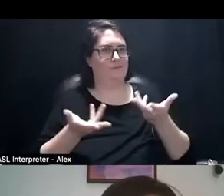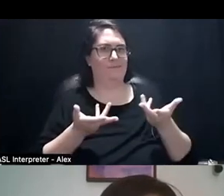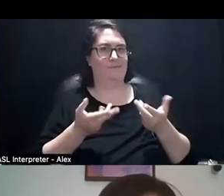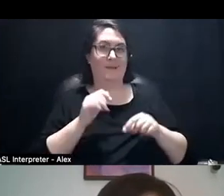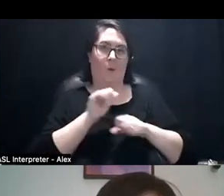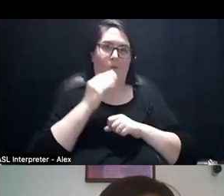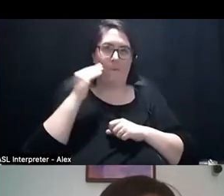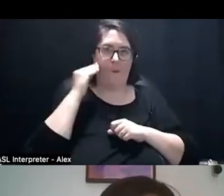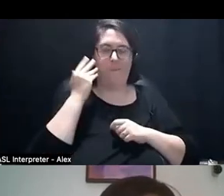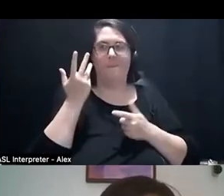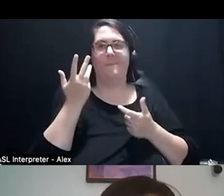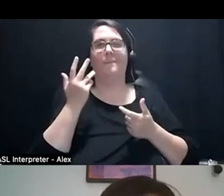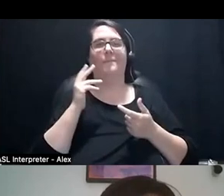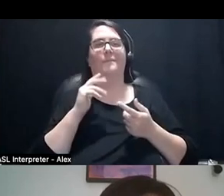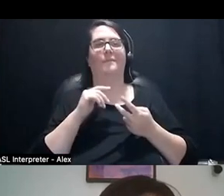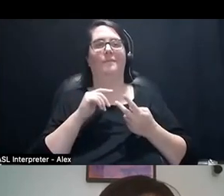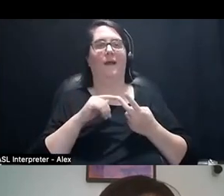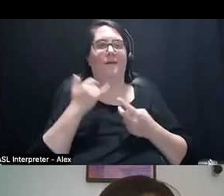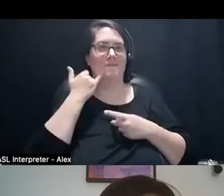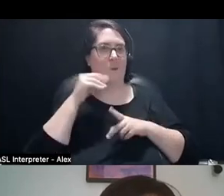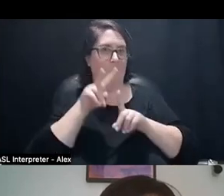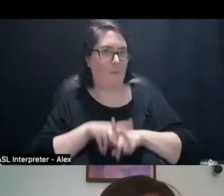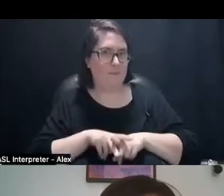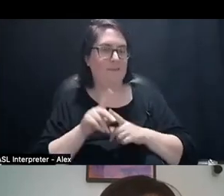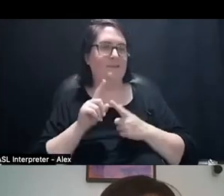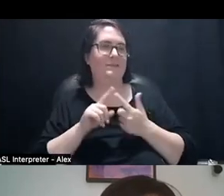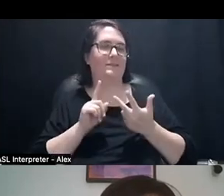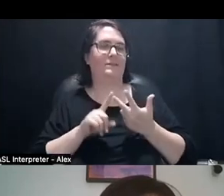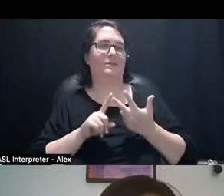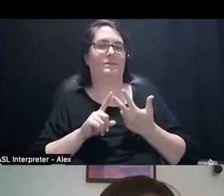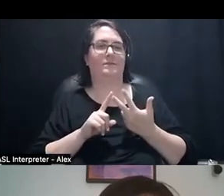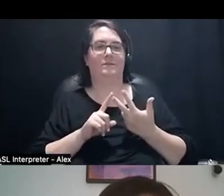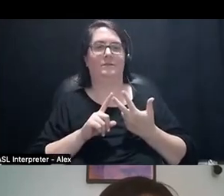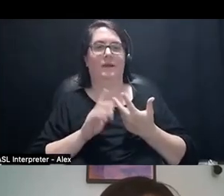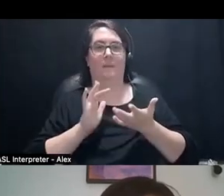I have phone appointments. I have, you know, medical stuff that happens at home